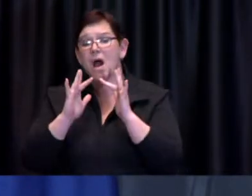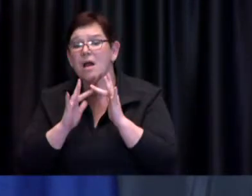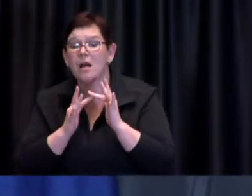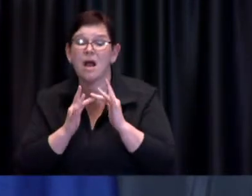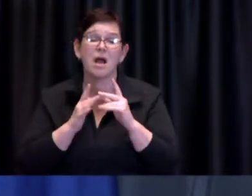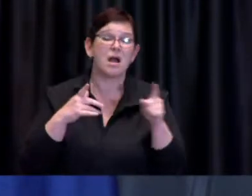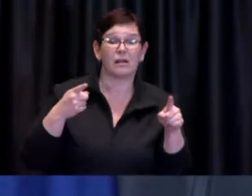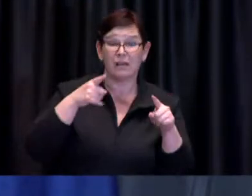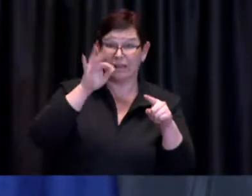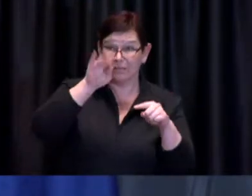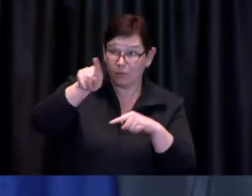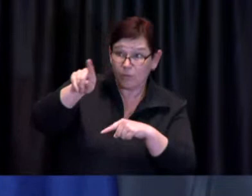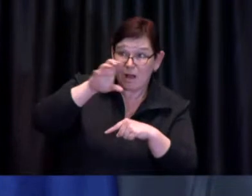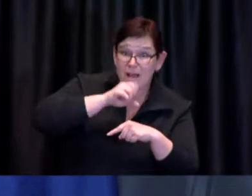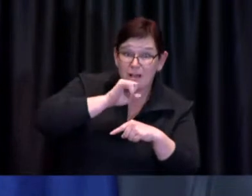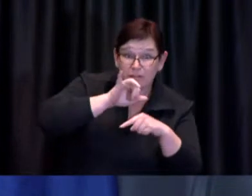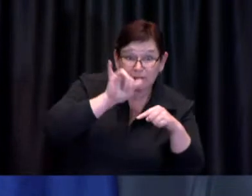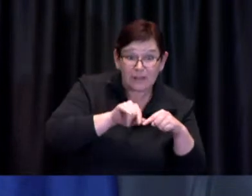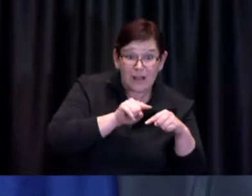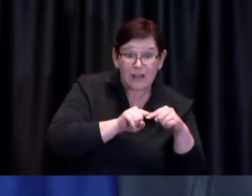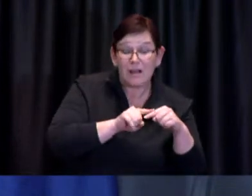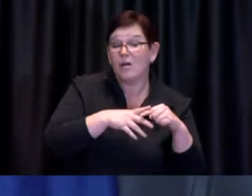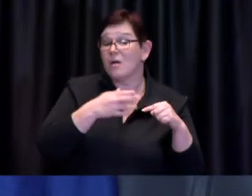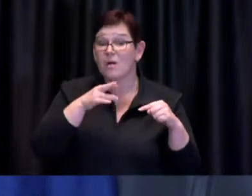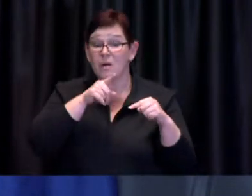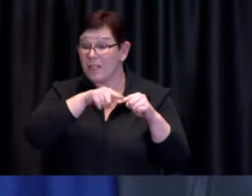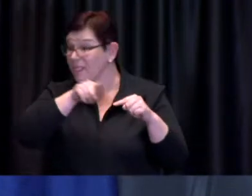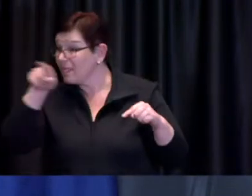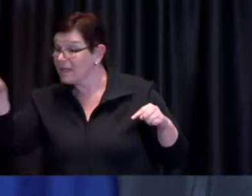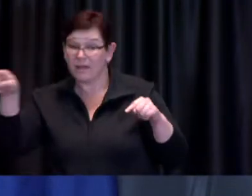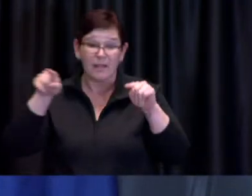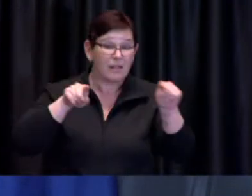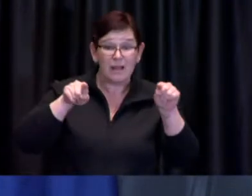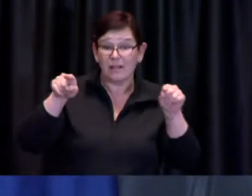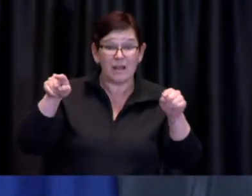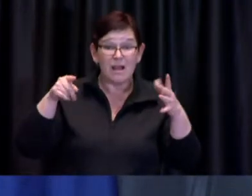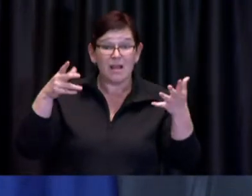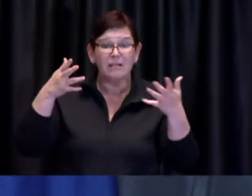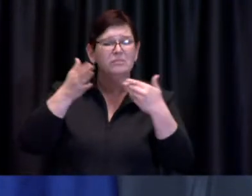if you are this old and you have this characteristic but it sets out for each of the different categories and we think that is